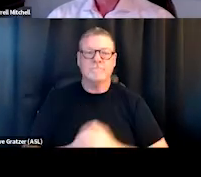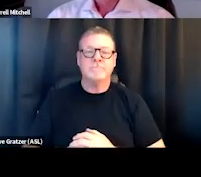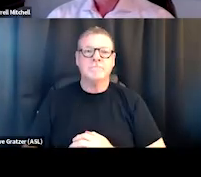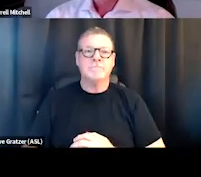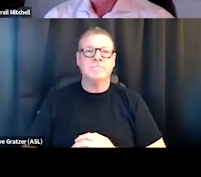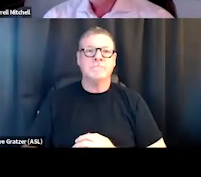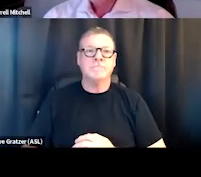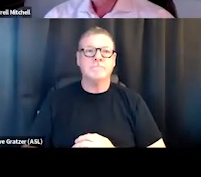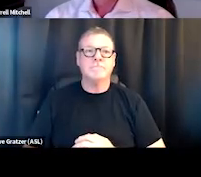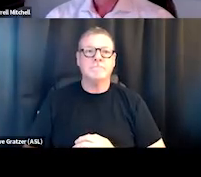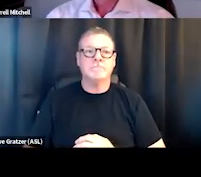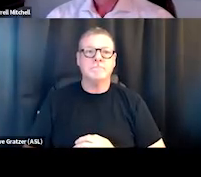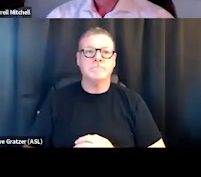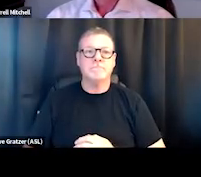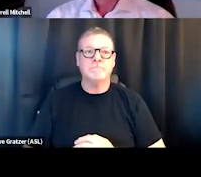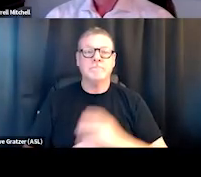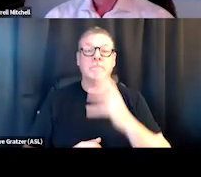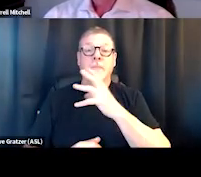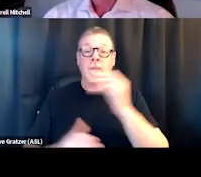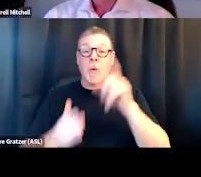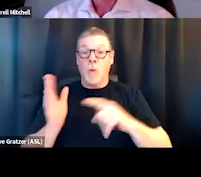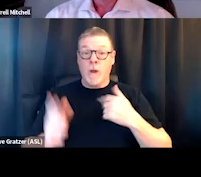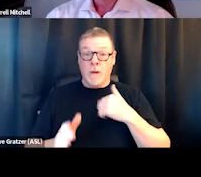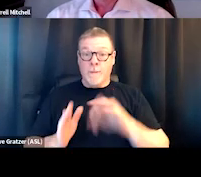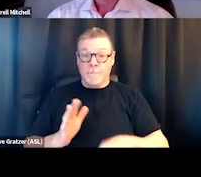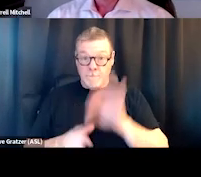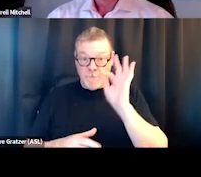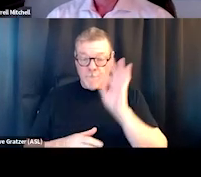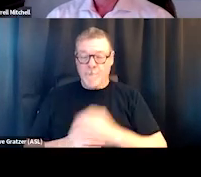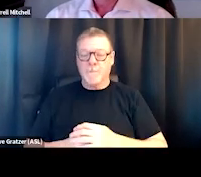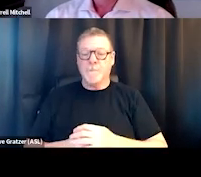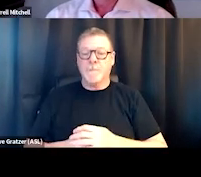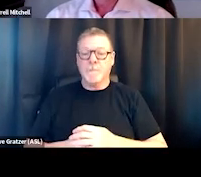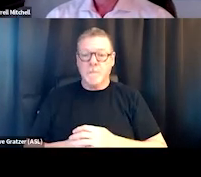And then, you know, what we have found in this sort of navigation model